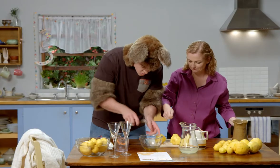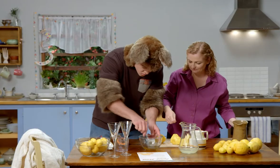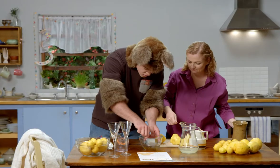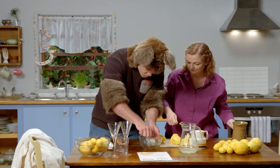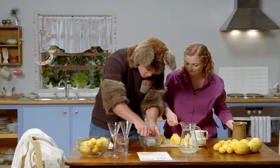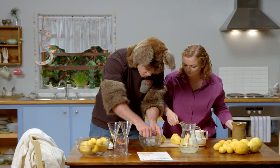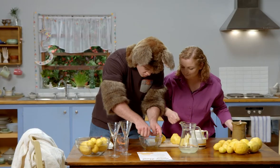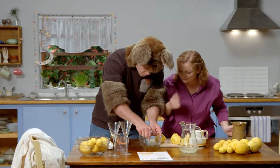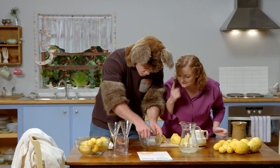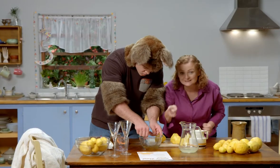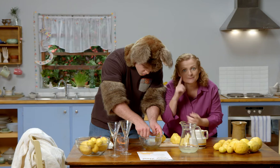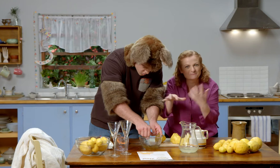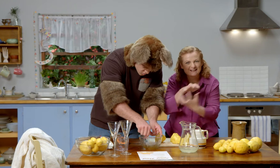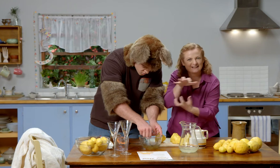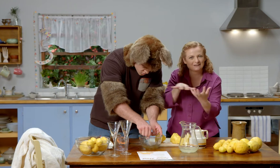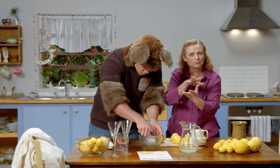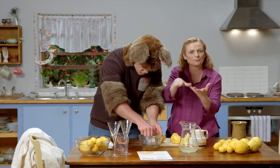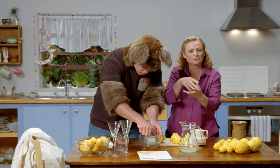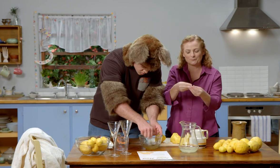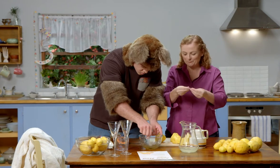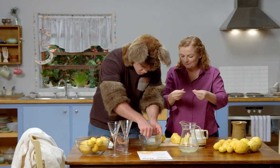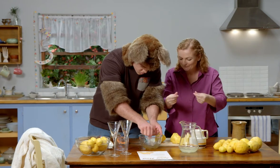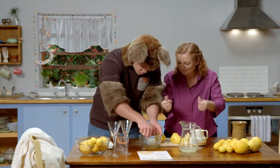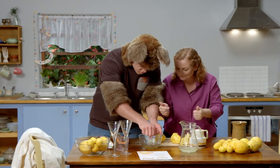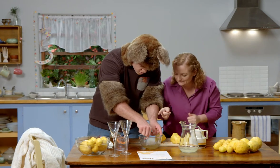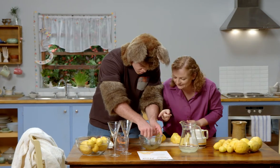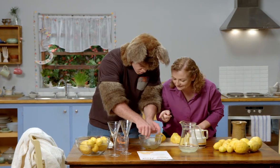Can you stir it up? See, there! It’s dissolving.